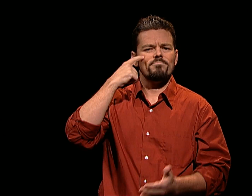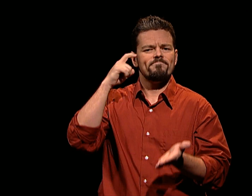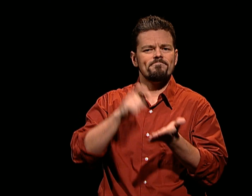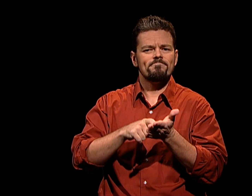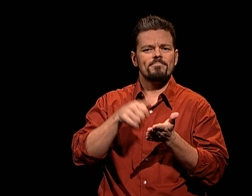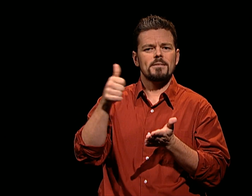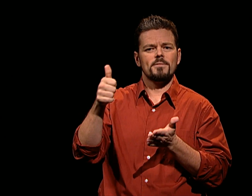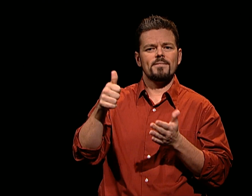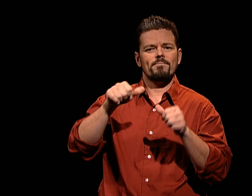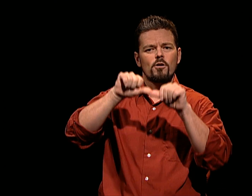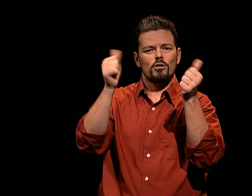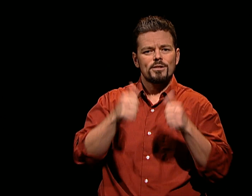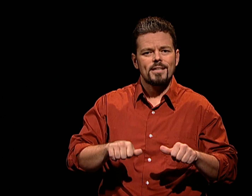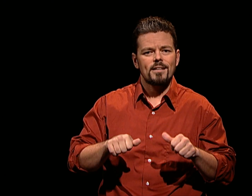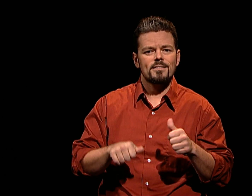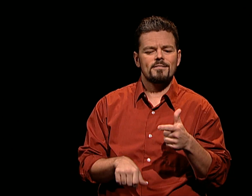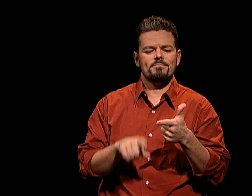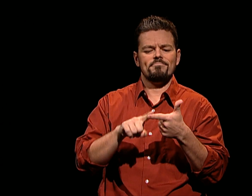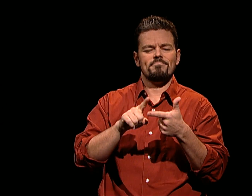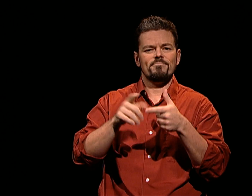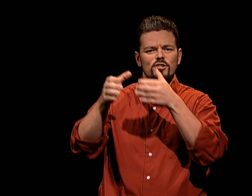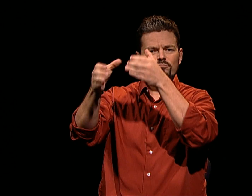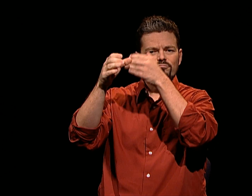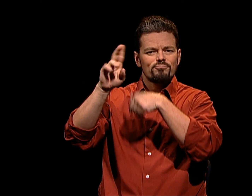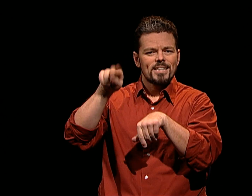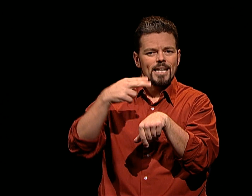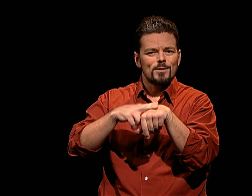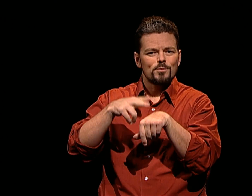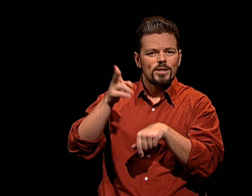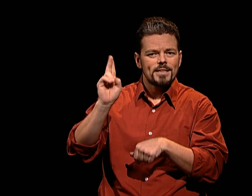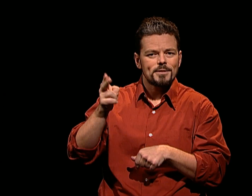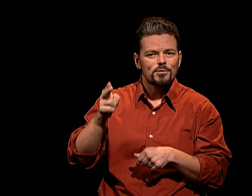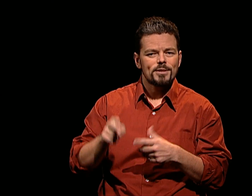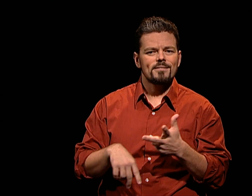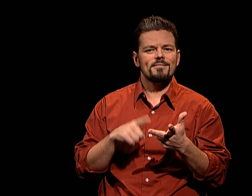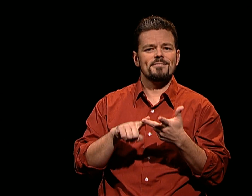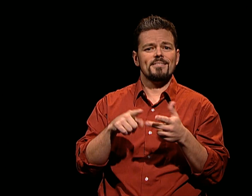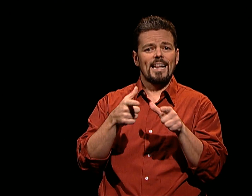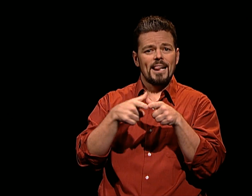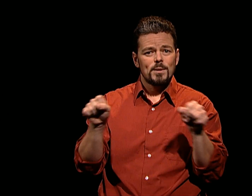THOMAS JEFFERSON ALSO EARNED DISTINCTION AS AN ARCHITECT, NATURALIST, LINGUIST,